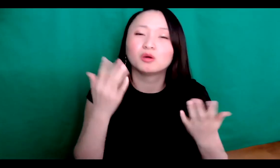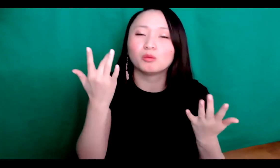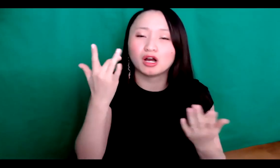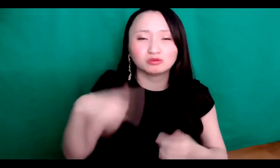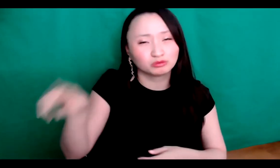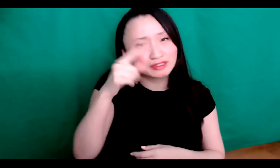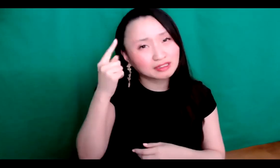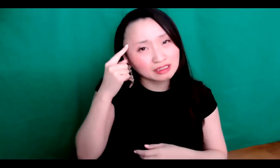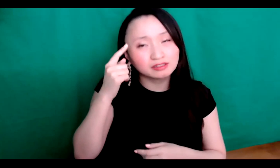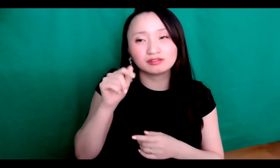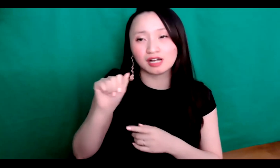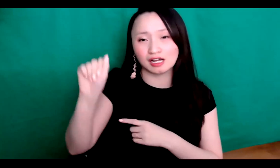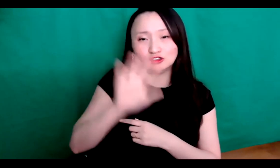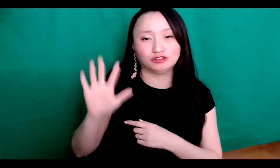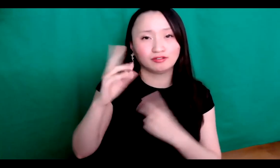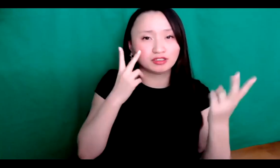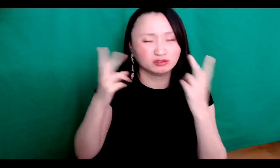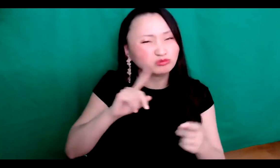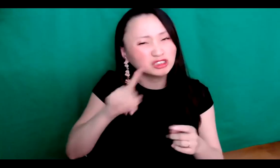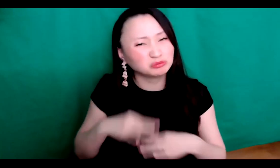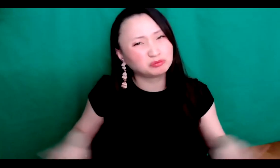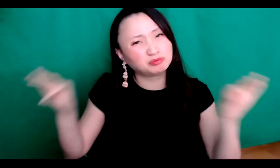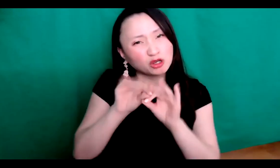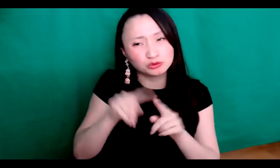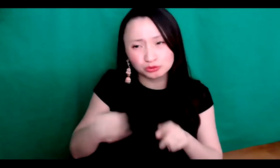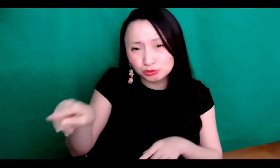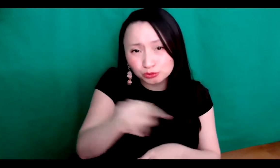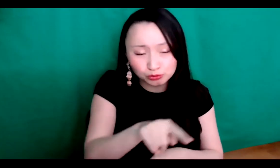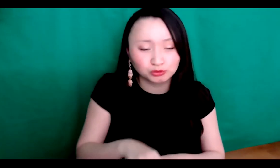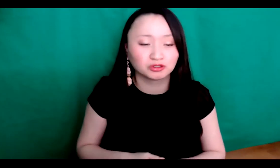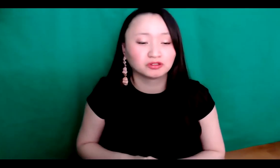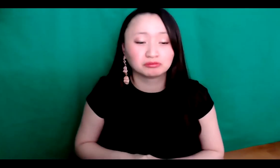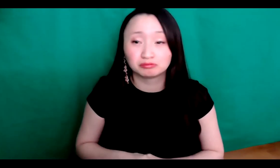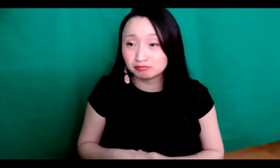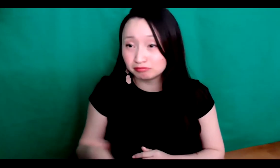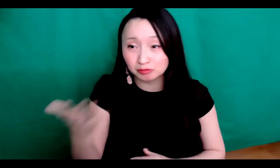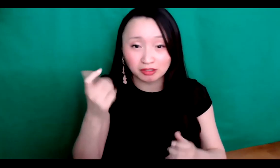And so here's our question. Why do you think Asian and visibility Asian